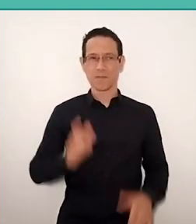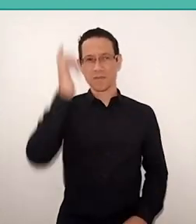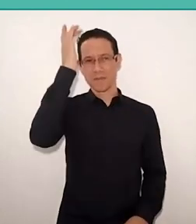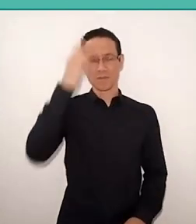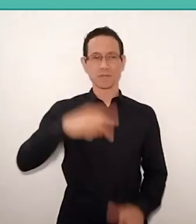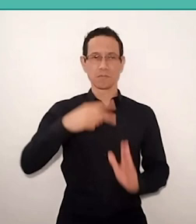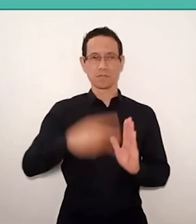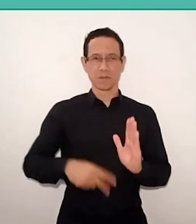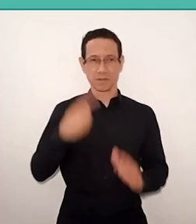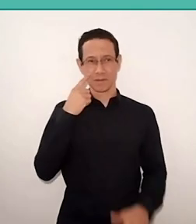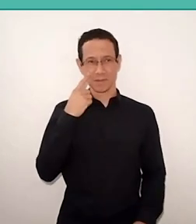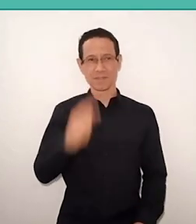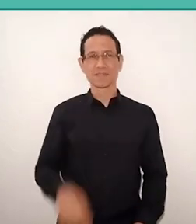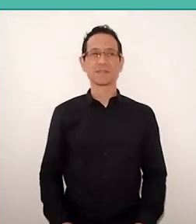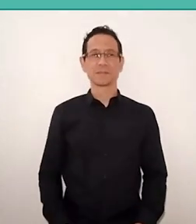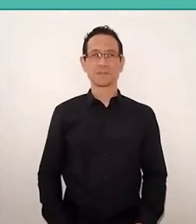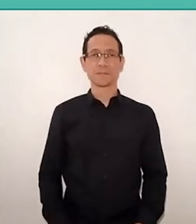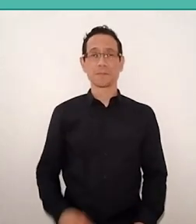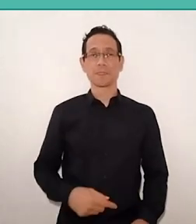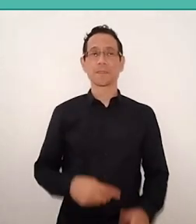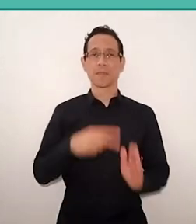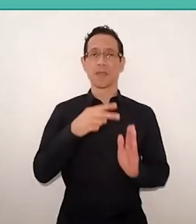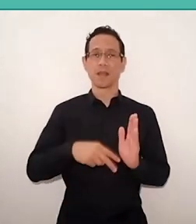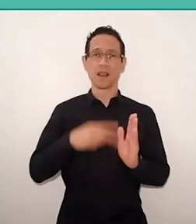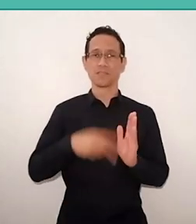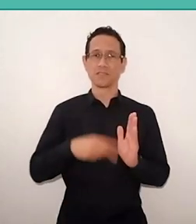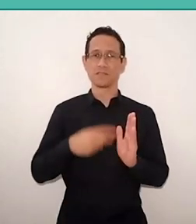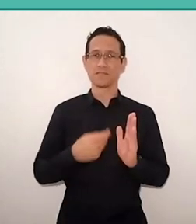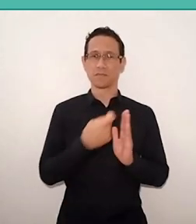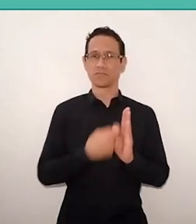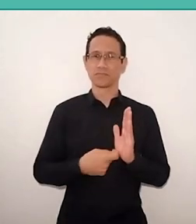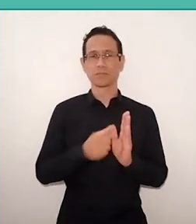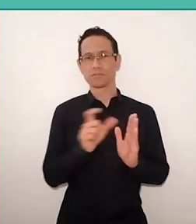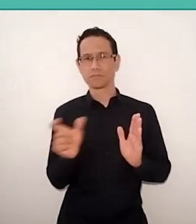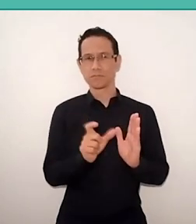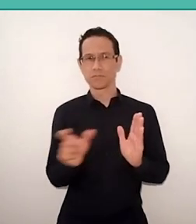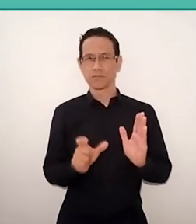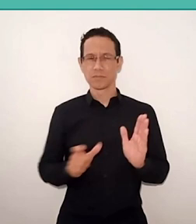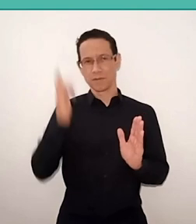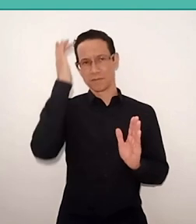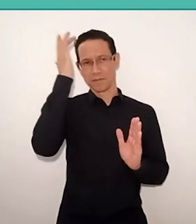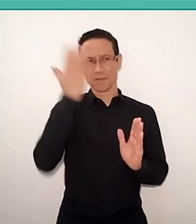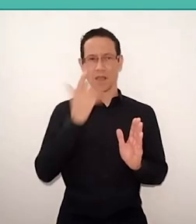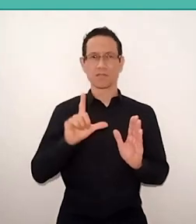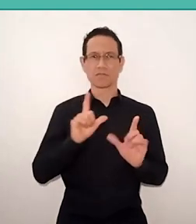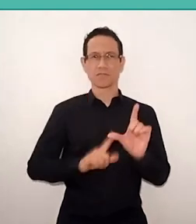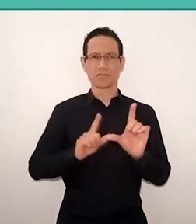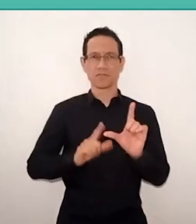His manuscript is perfectly readable, but we did this job, to make it easier. Then everyone will have the authenticity of the text,